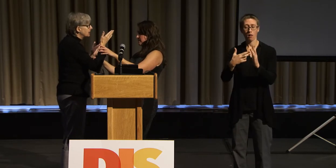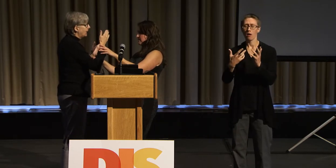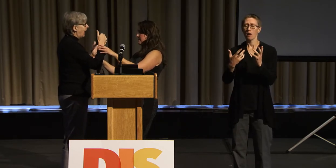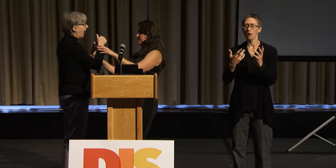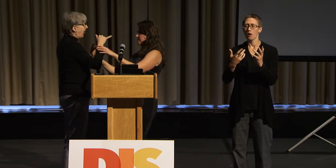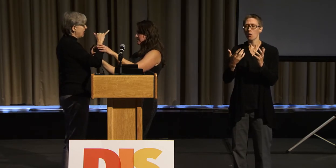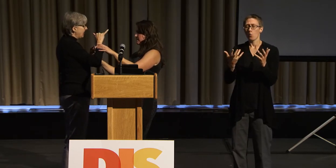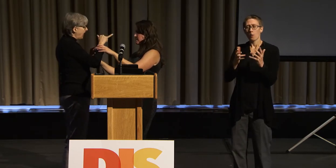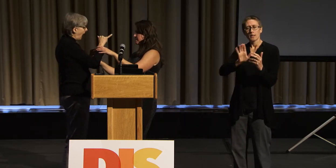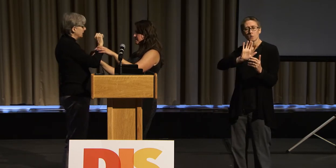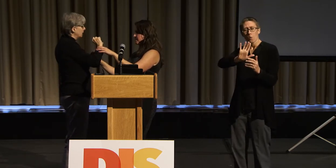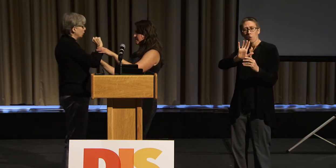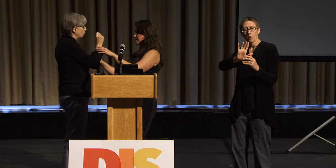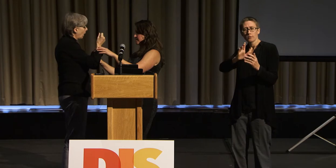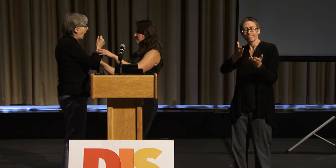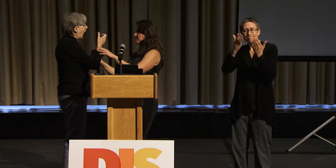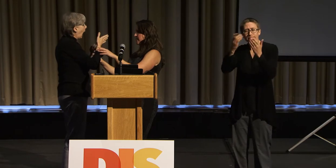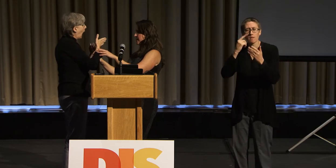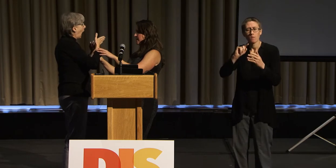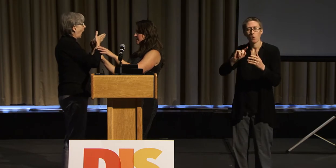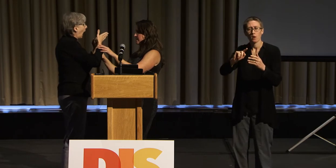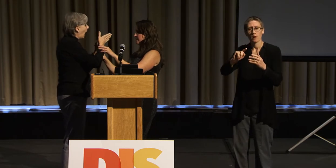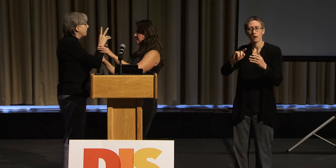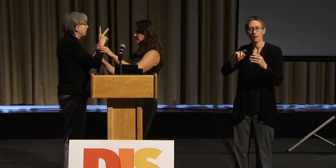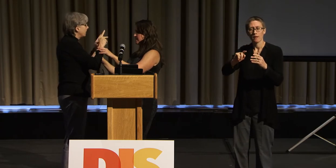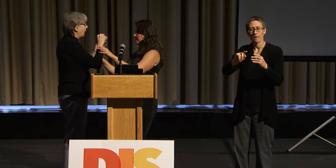to help folks in the arts to be more